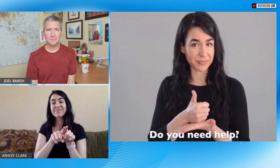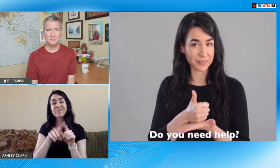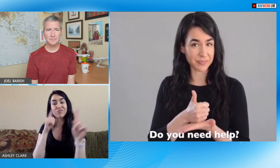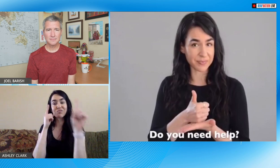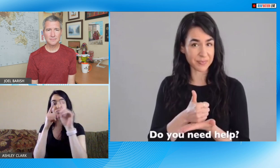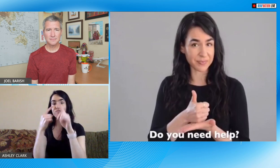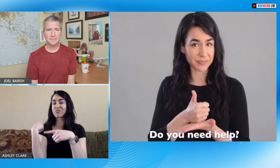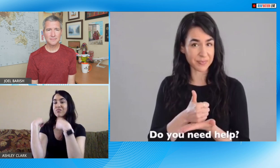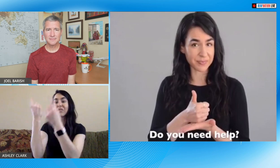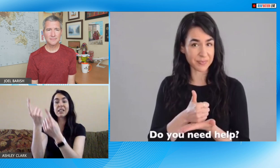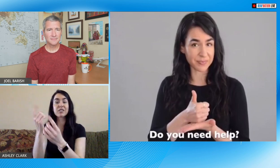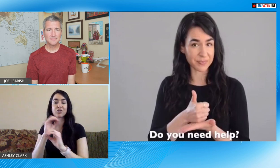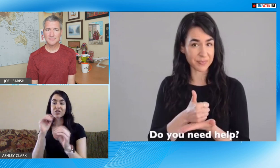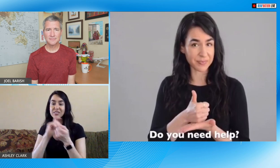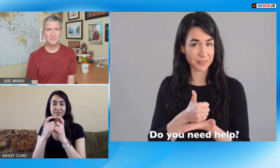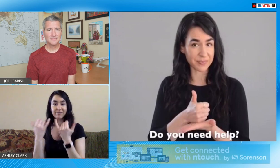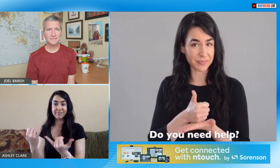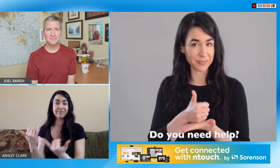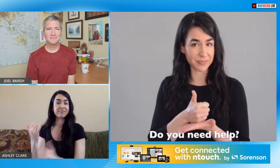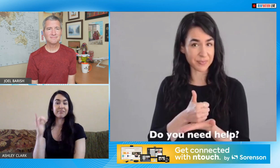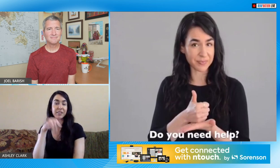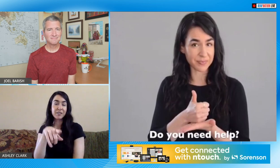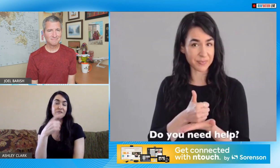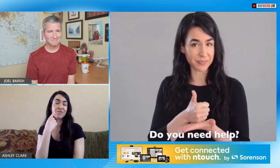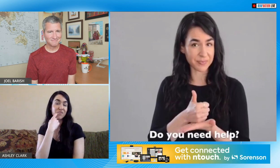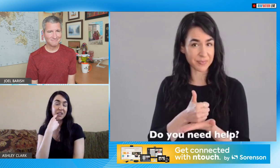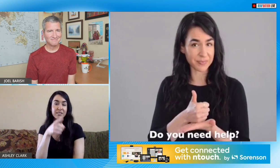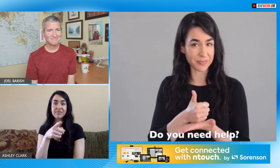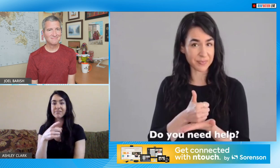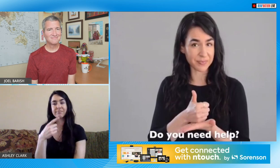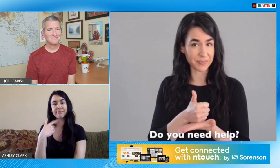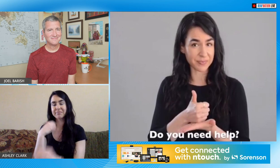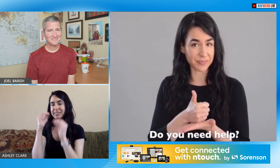way to do that is just start with some basic signs and that's still my goal